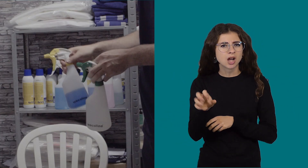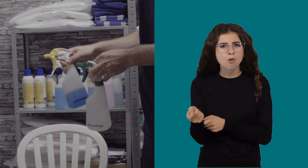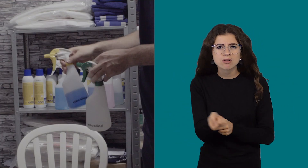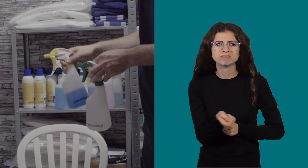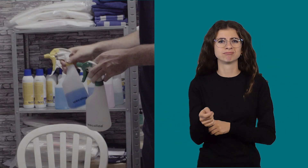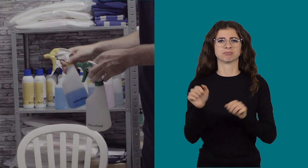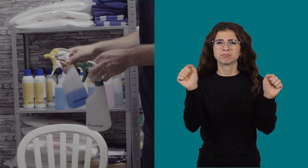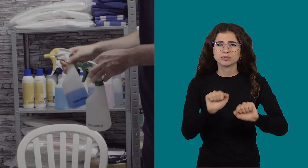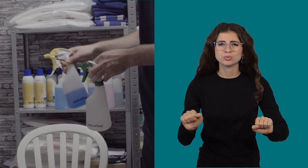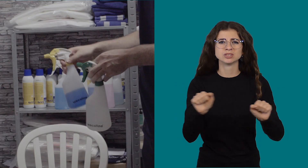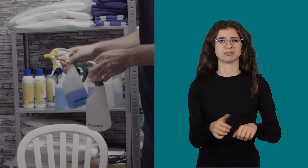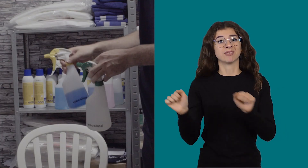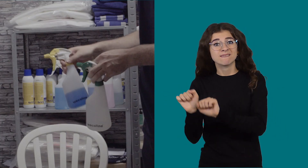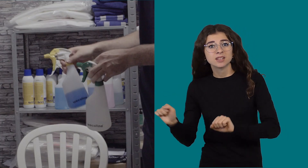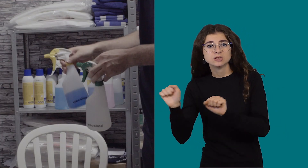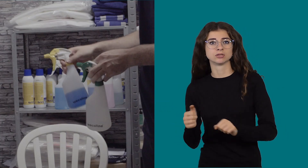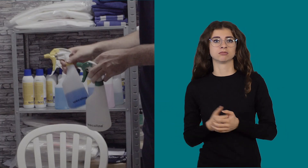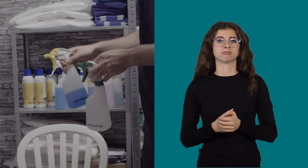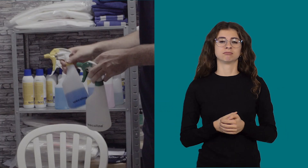vacuum, clean, mop.